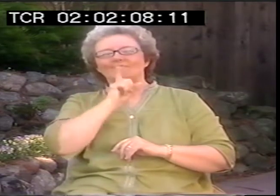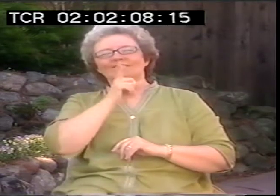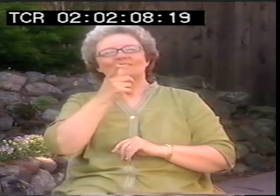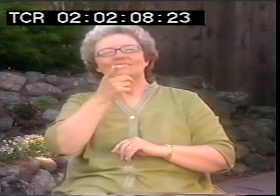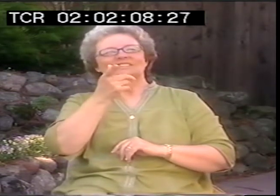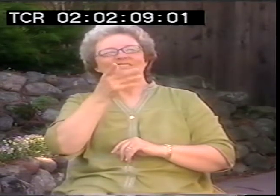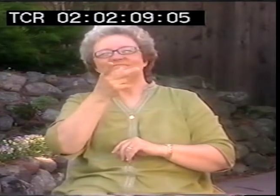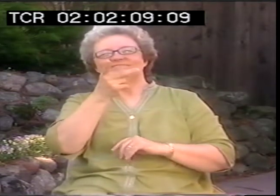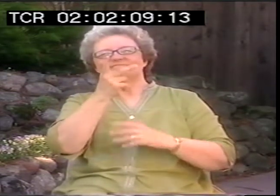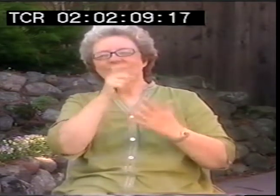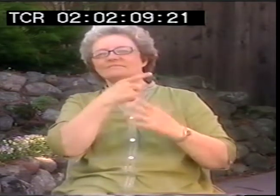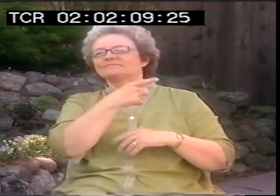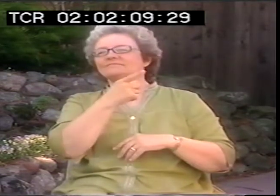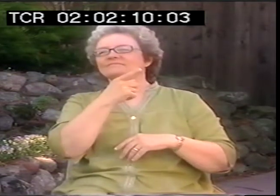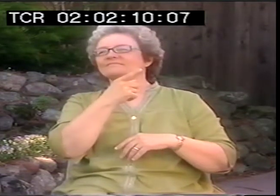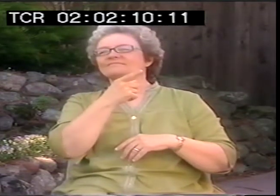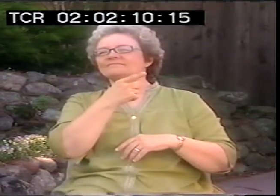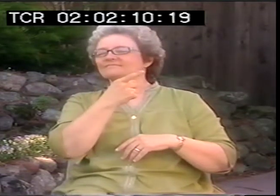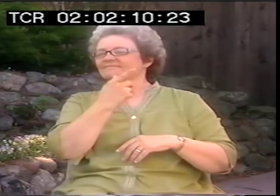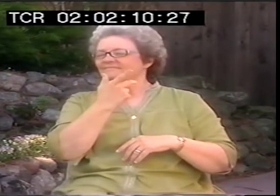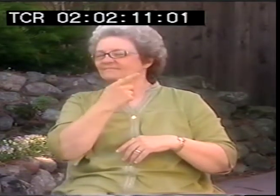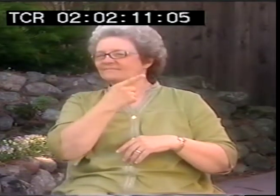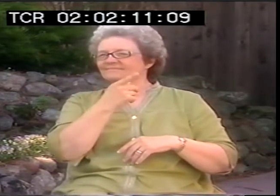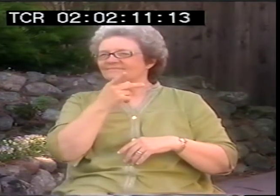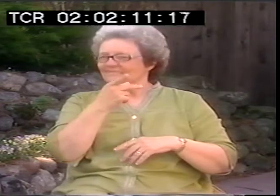said he wasn't deaf enough or his poetry wasn't deaf enough or something.